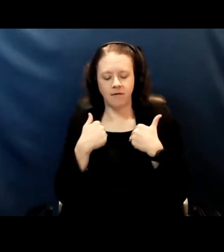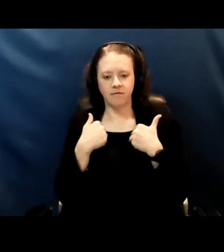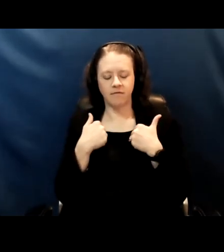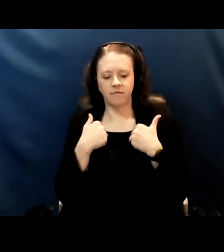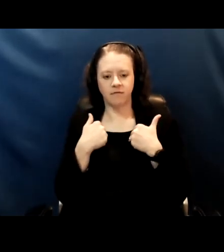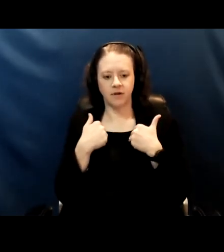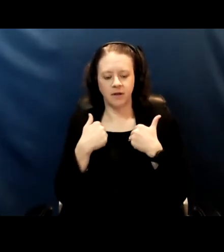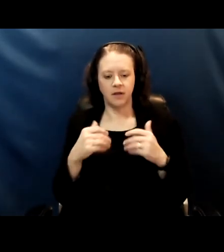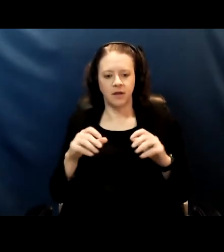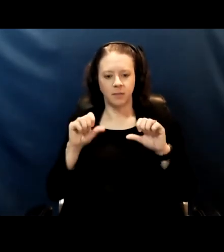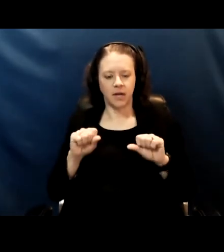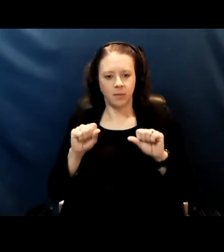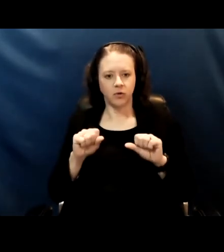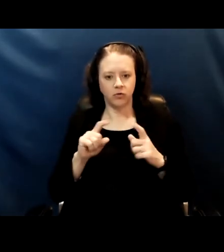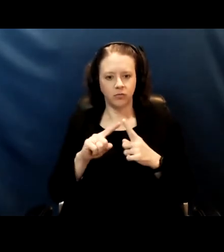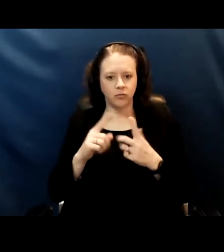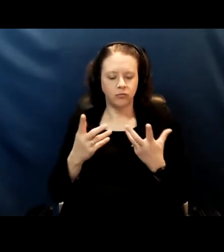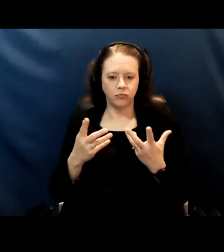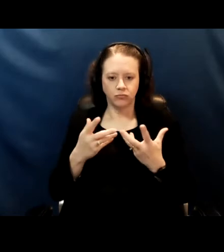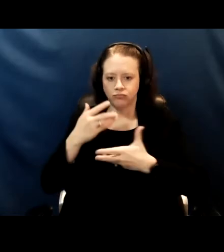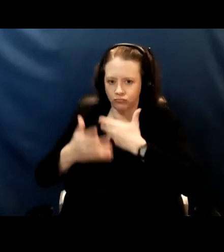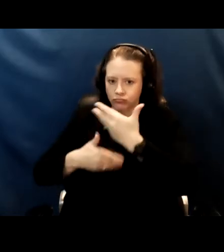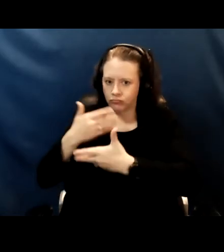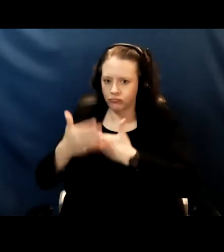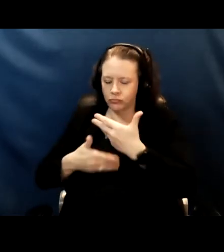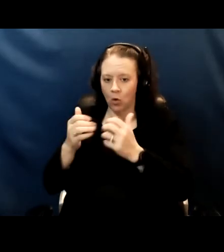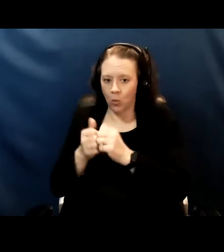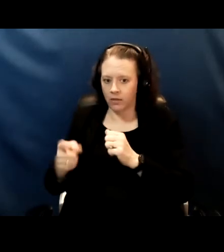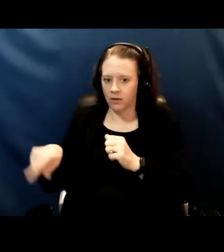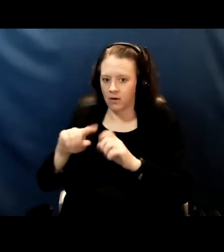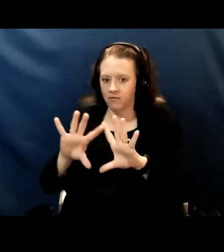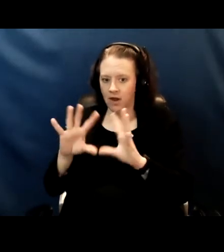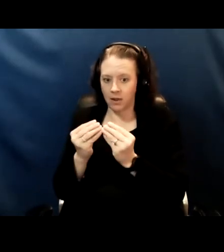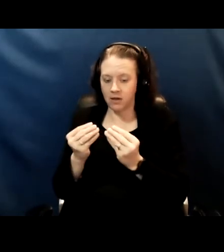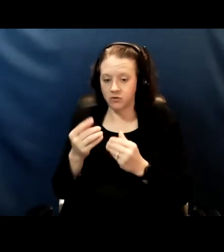been able to accompany families through the journey of their children testing positive sometimes